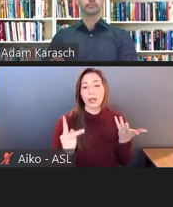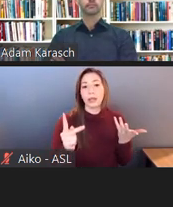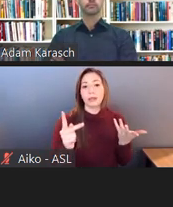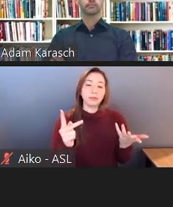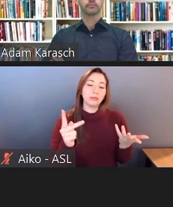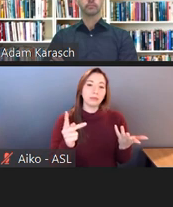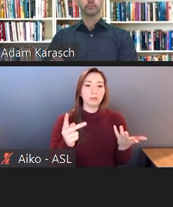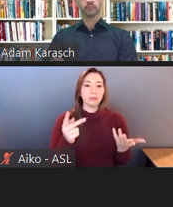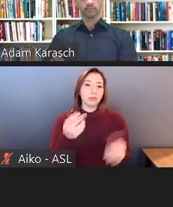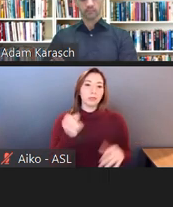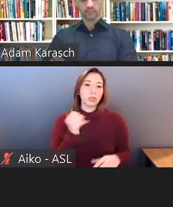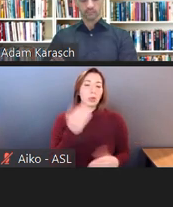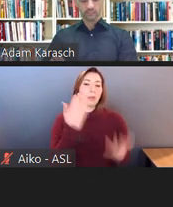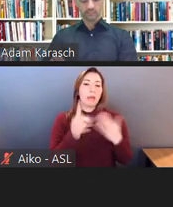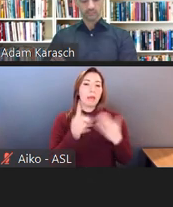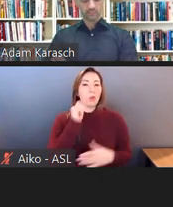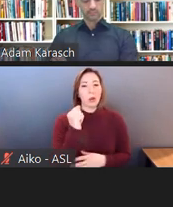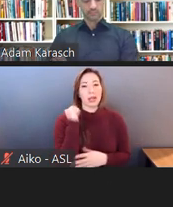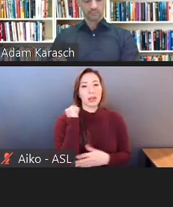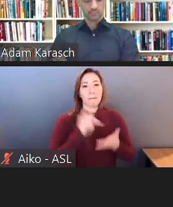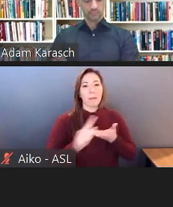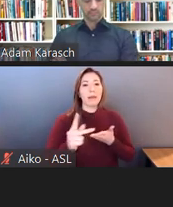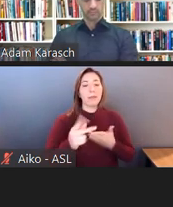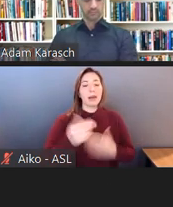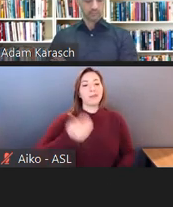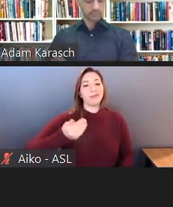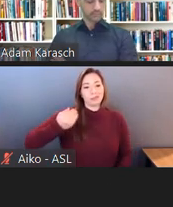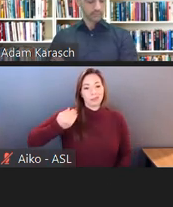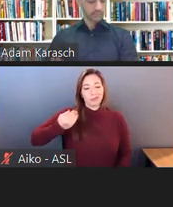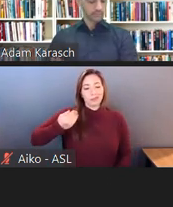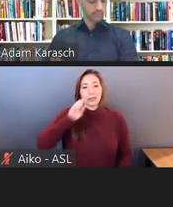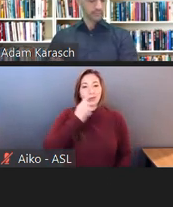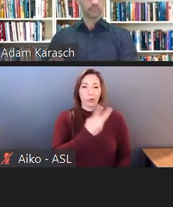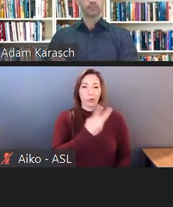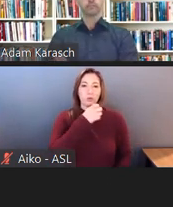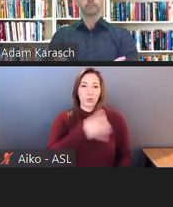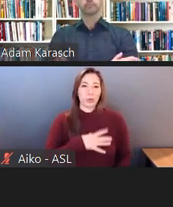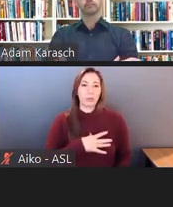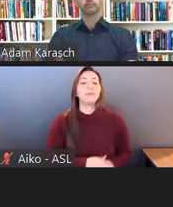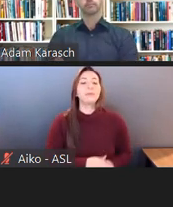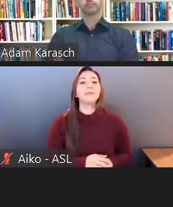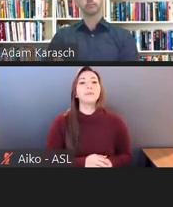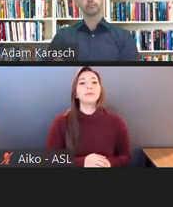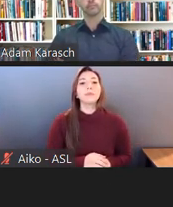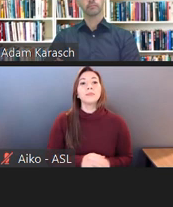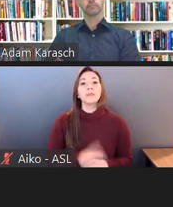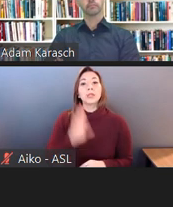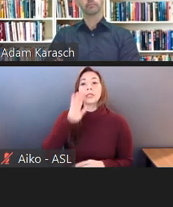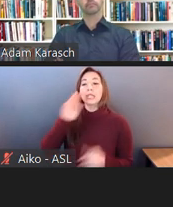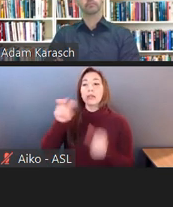Probably for back pay for the two ladies. They agreed to post a public notice about the settlement.